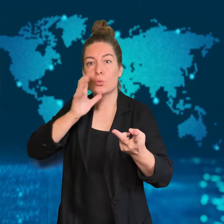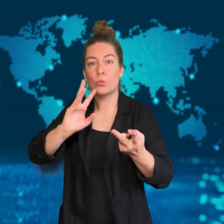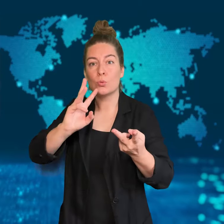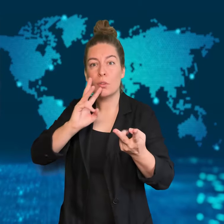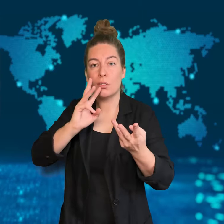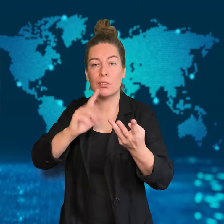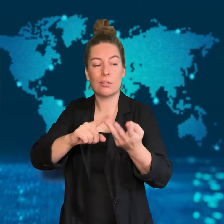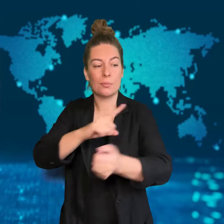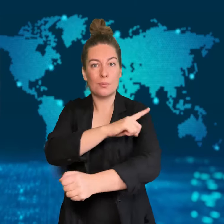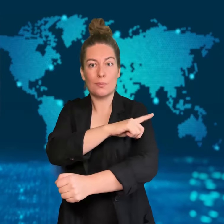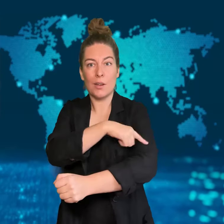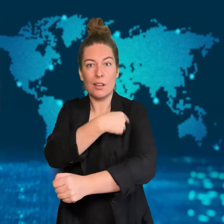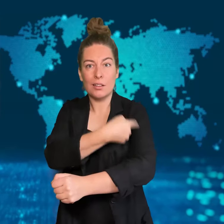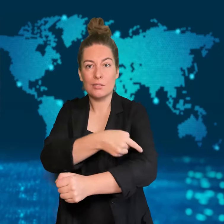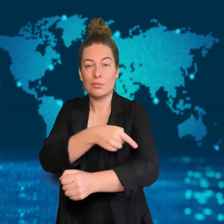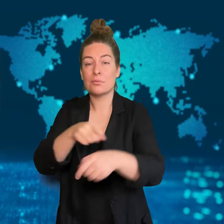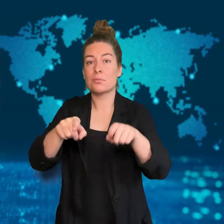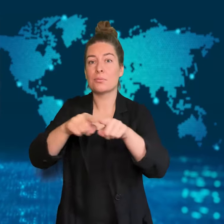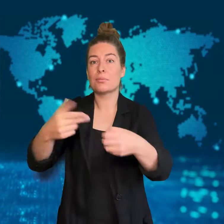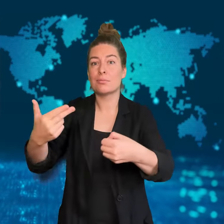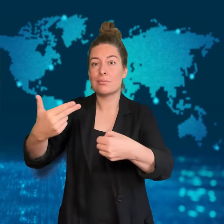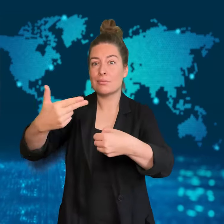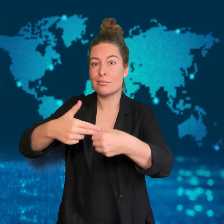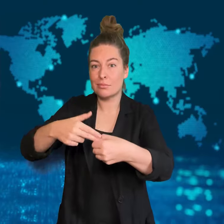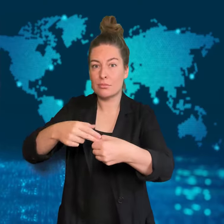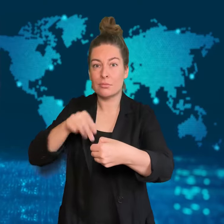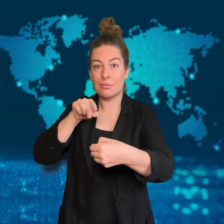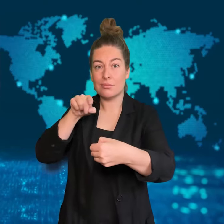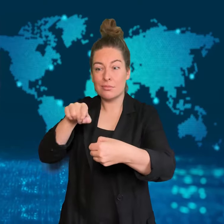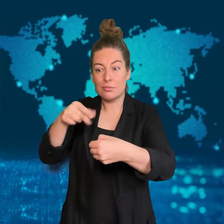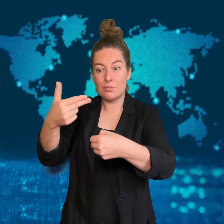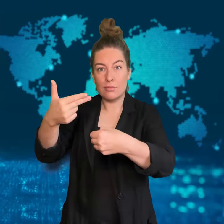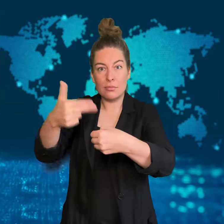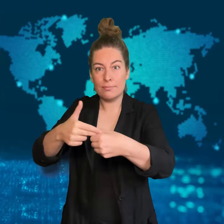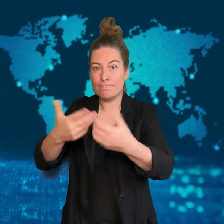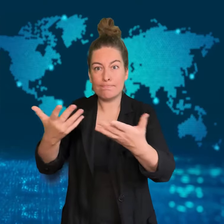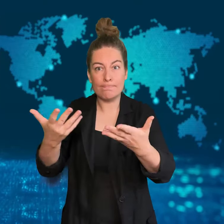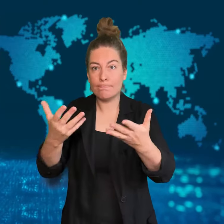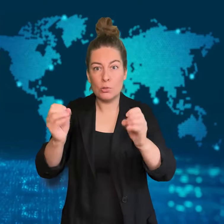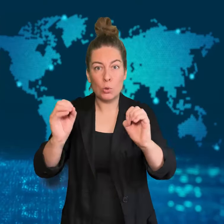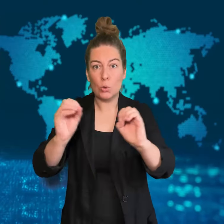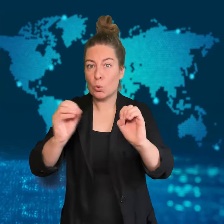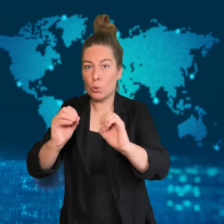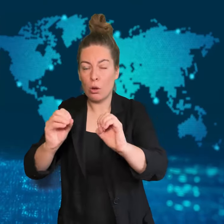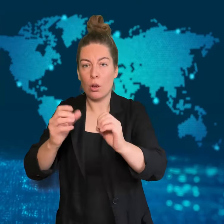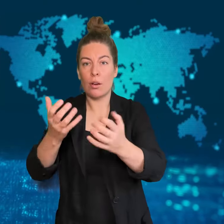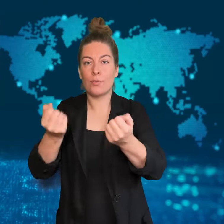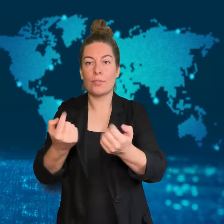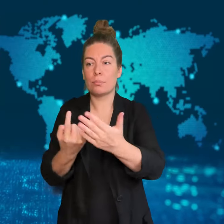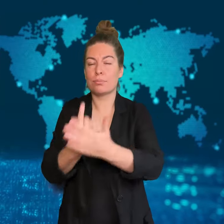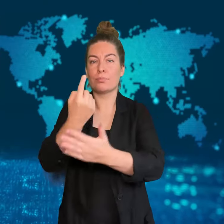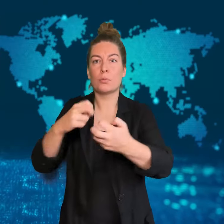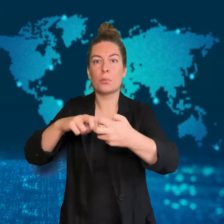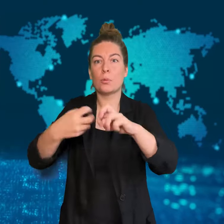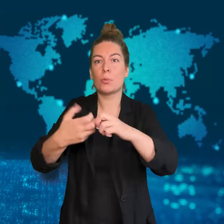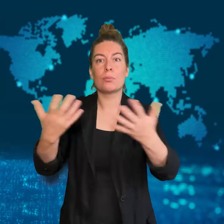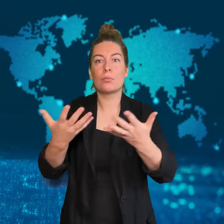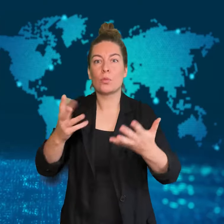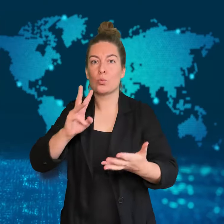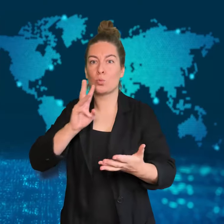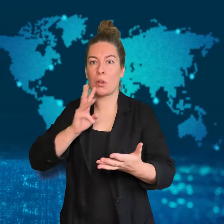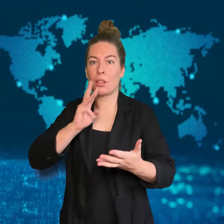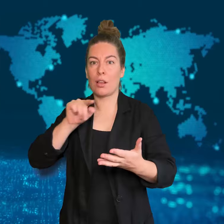The region has a shortage of food, water, medicines, and fuel.